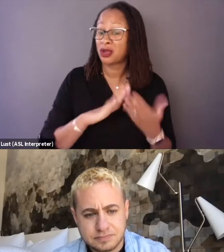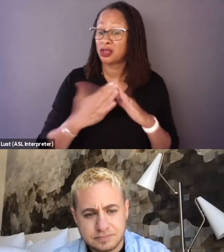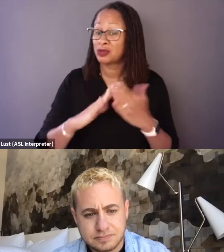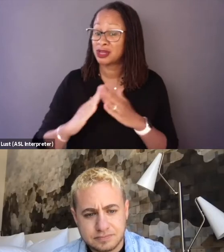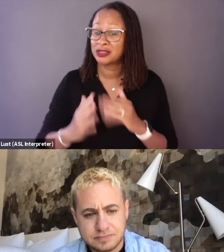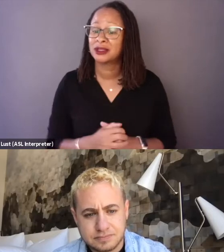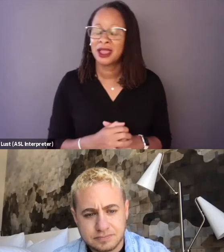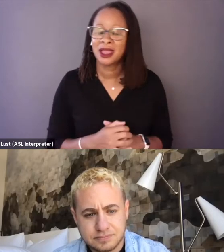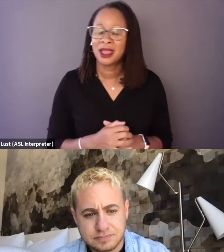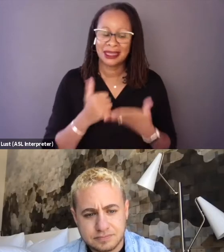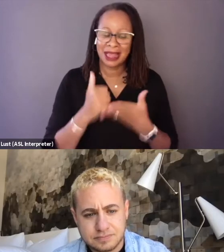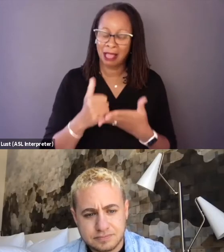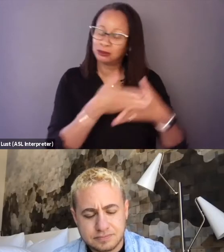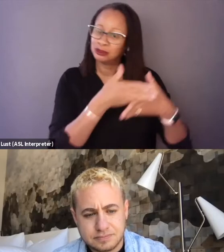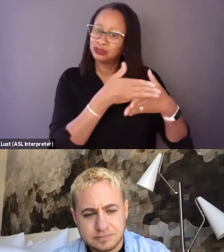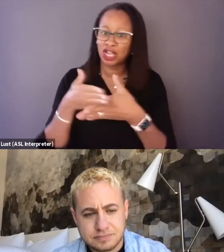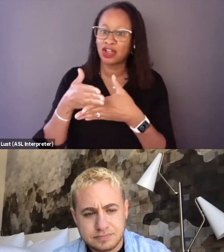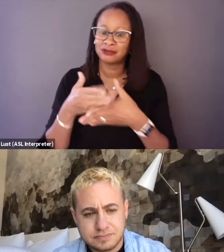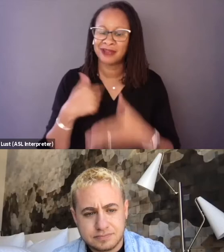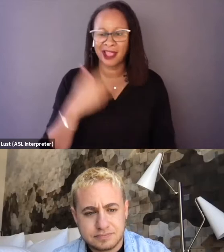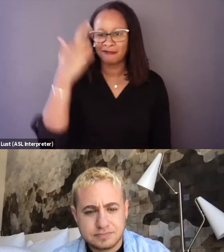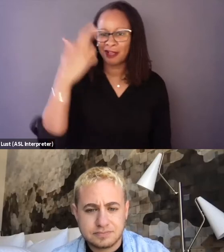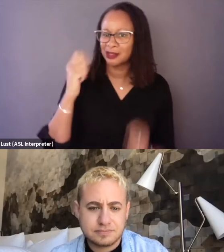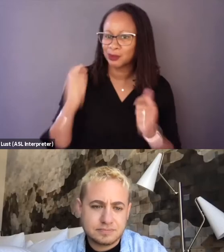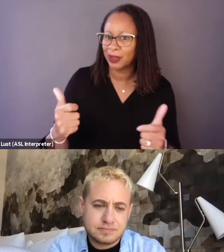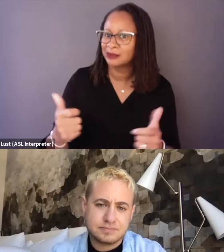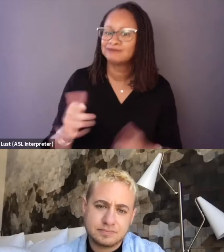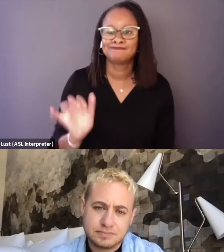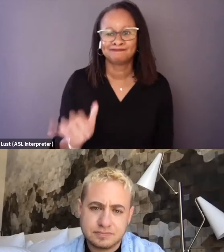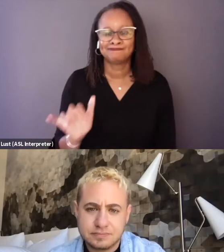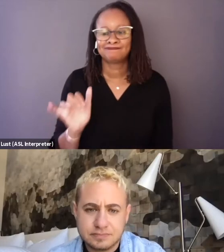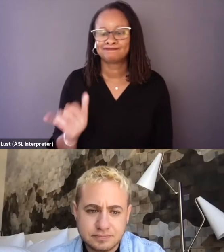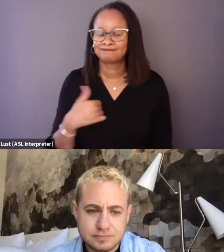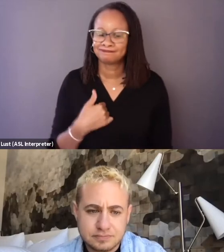and help sort of share, I realized very quickly that I had work to do.